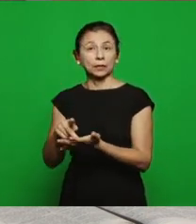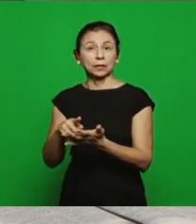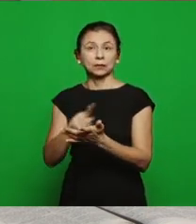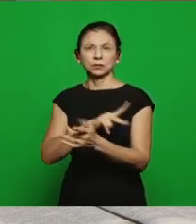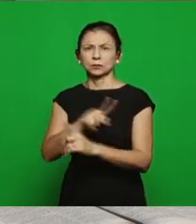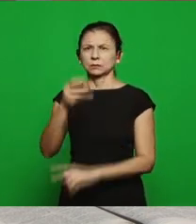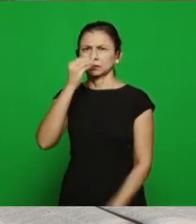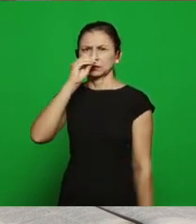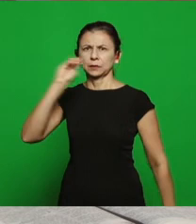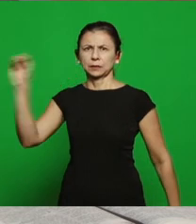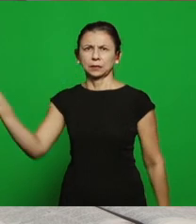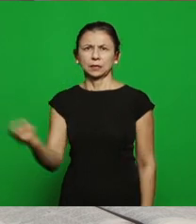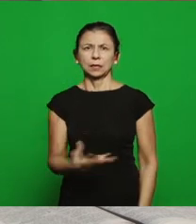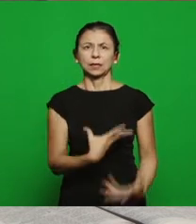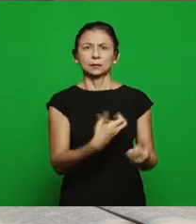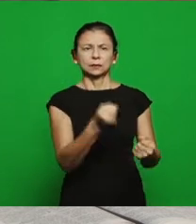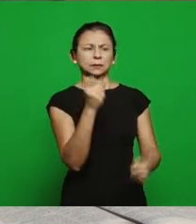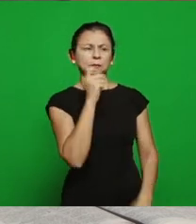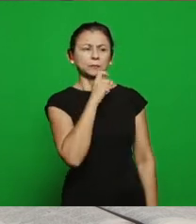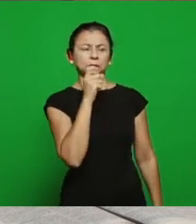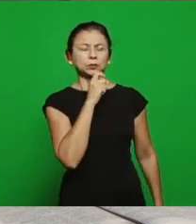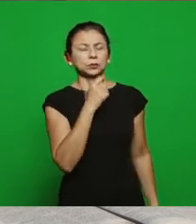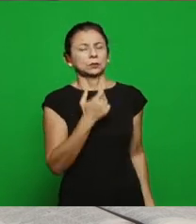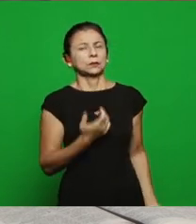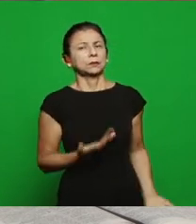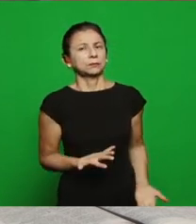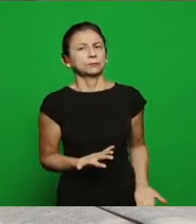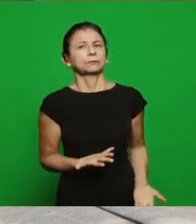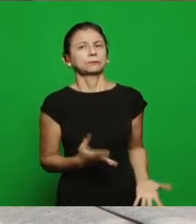pretending to be truth, it were those evils that